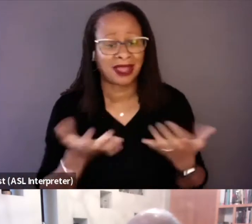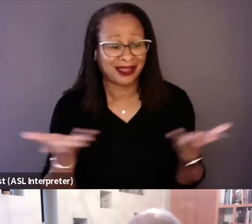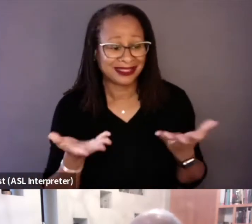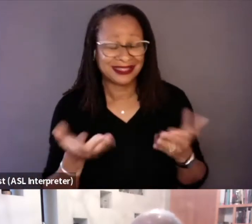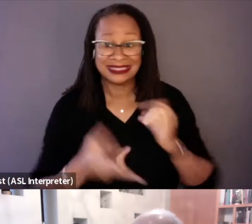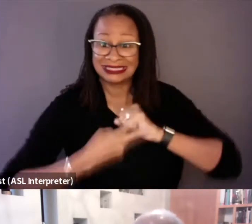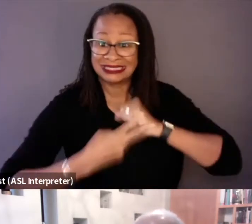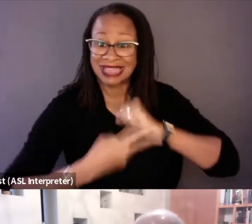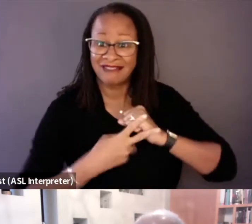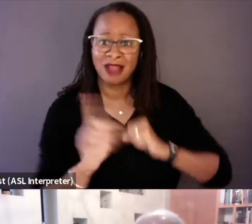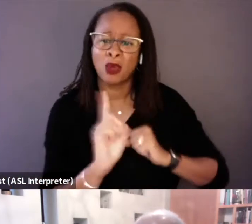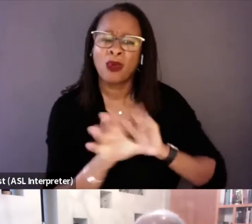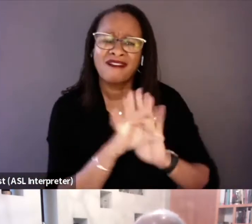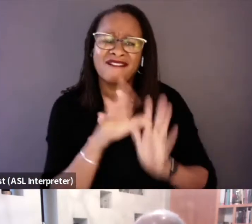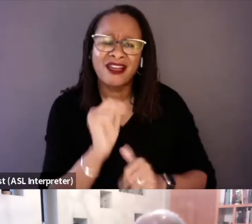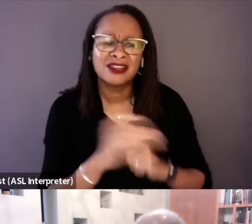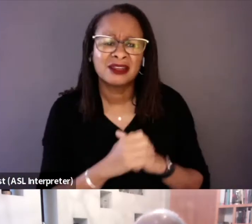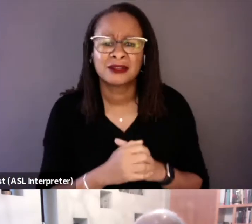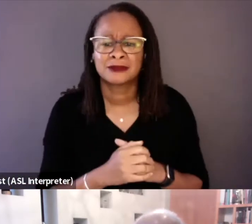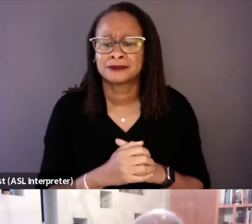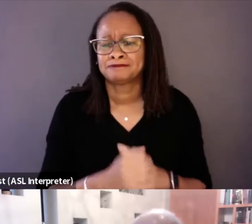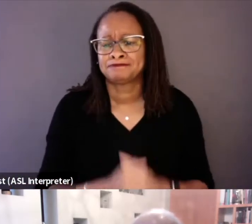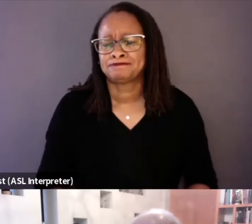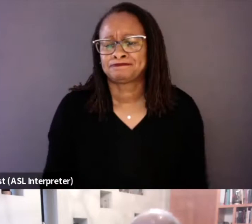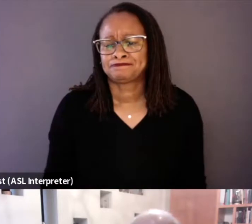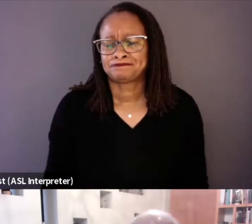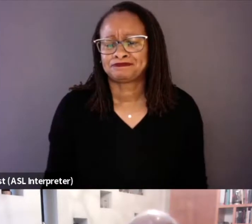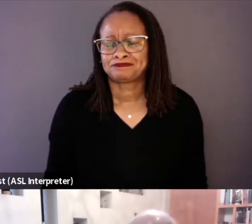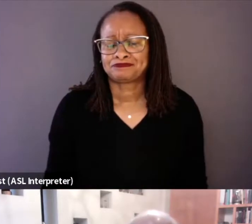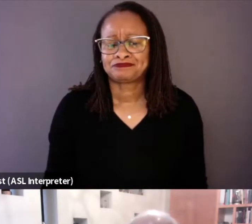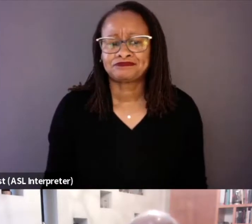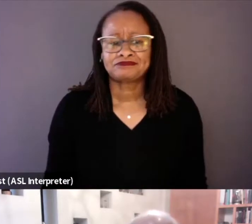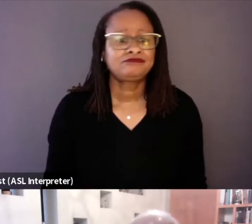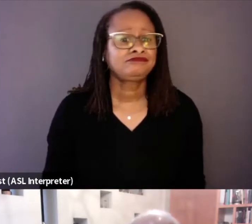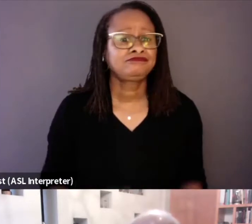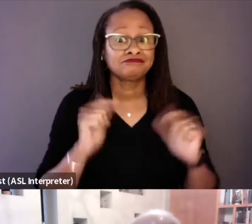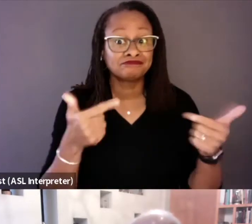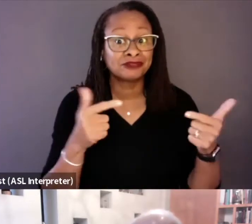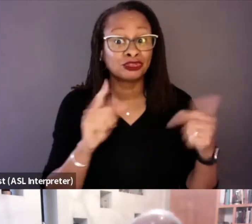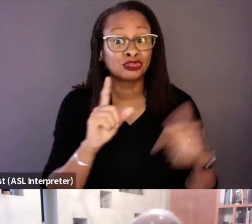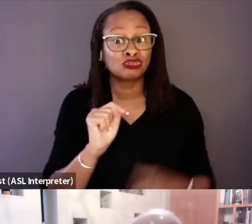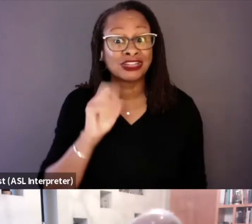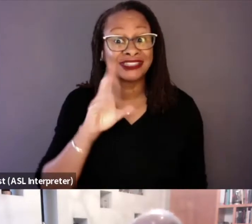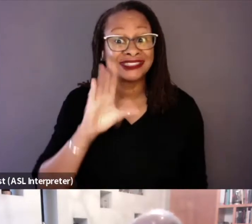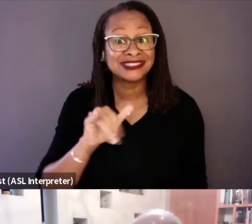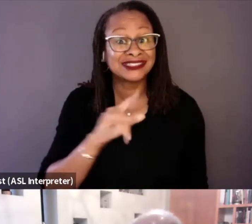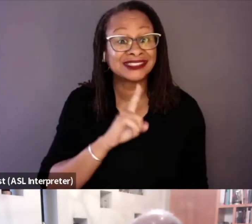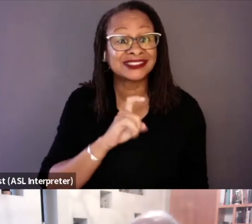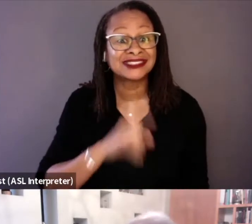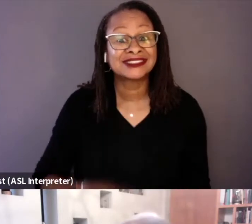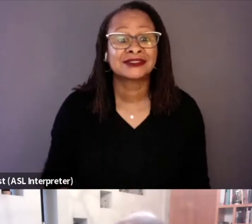Where did you find it? Traci, you want to answer that? Yeah. Okay, sure.